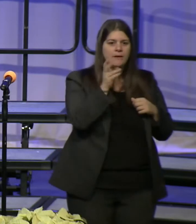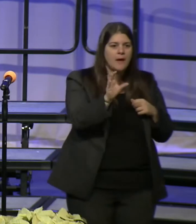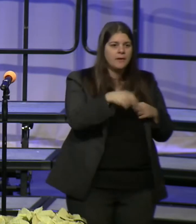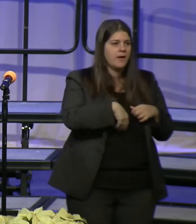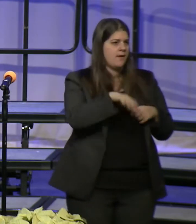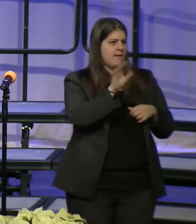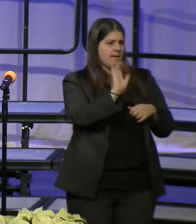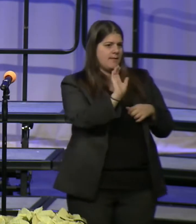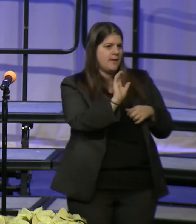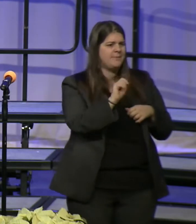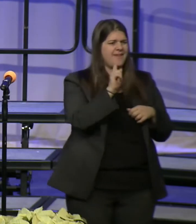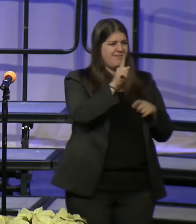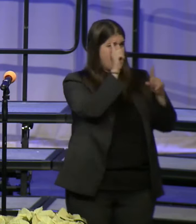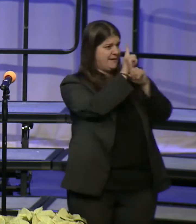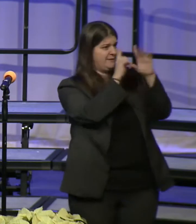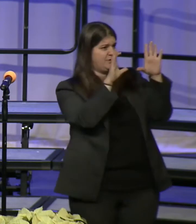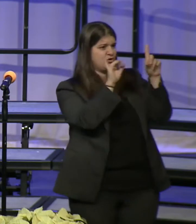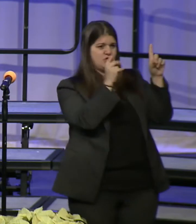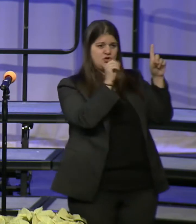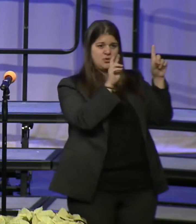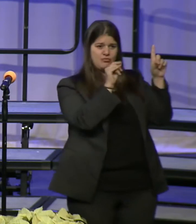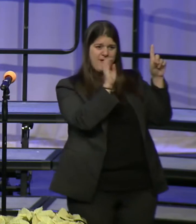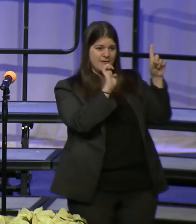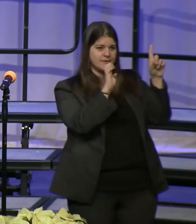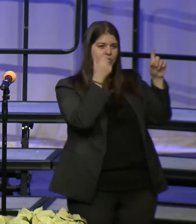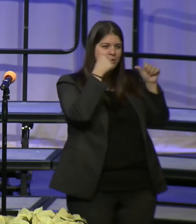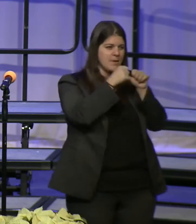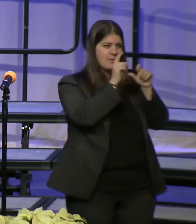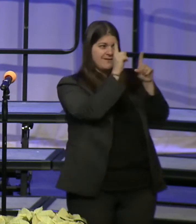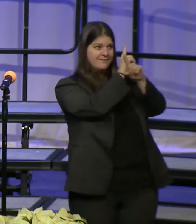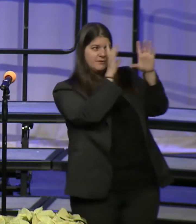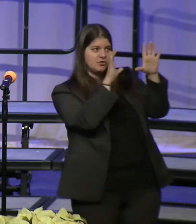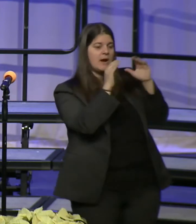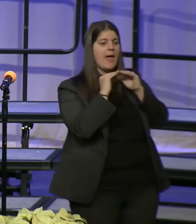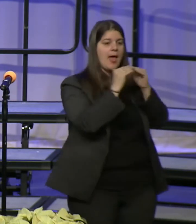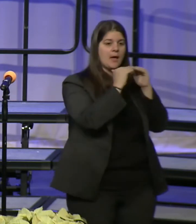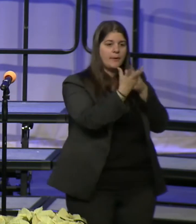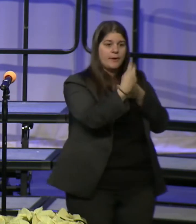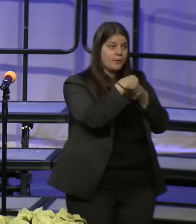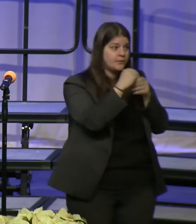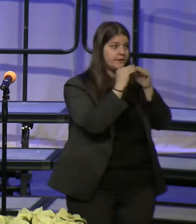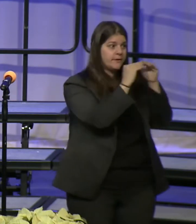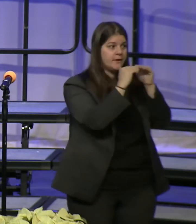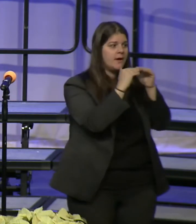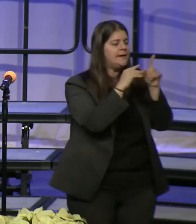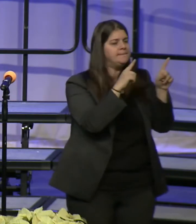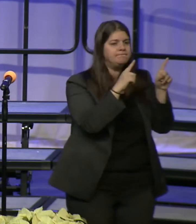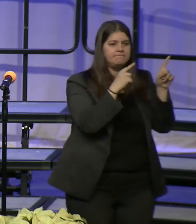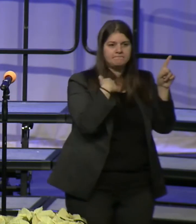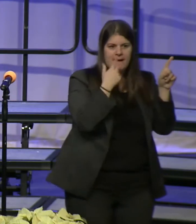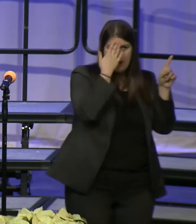and inclusion. However, I believe in God, God led me to Calvin and thus to Howard County.